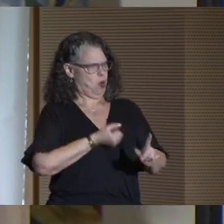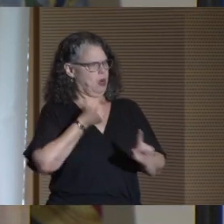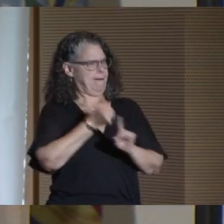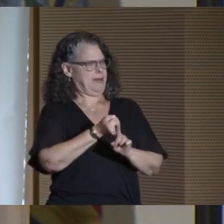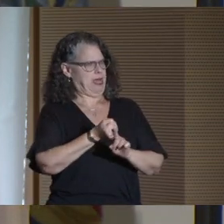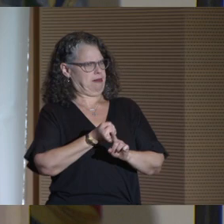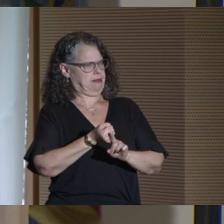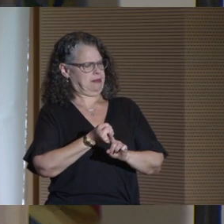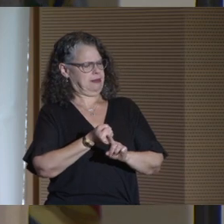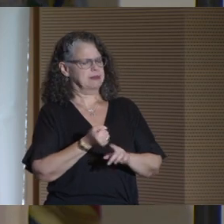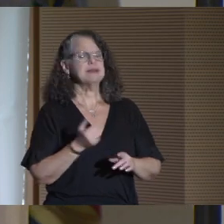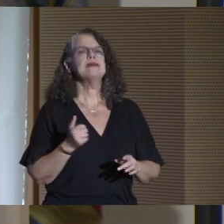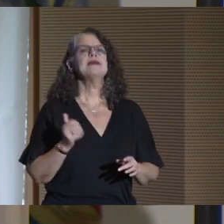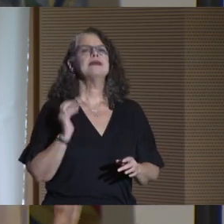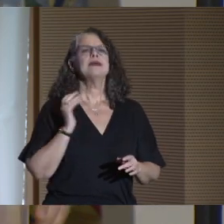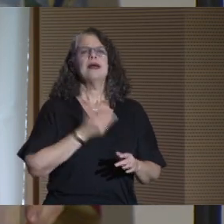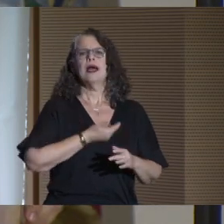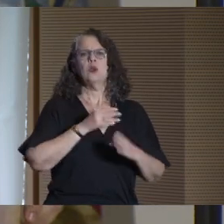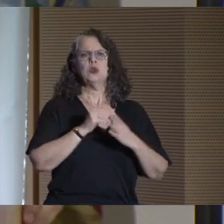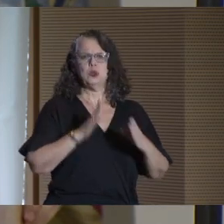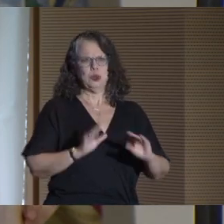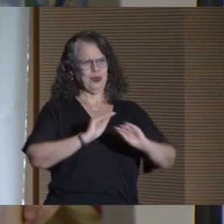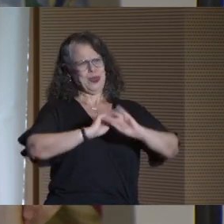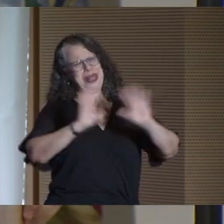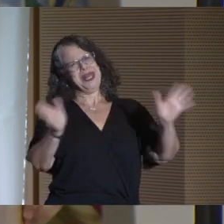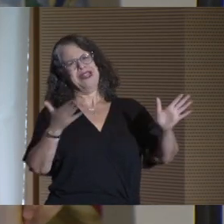All right? Our students are clearly well prepared,